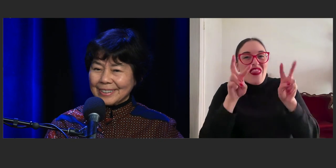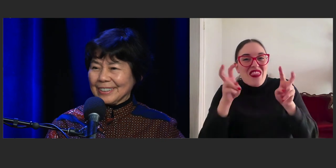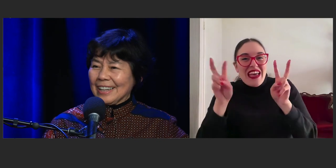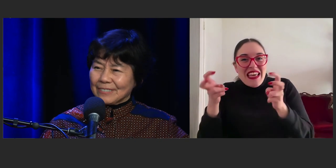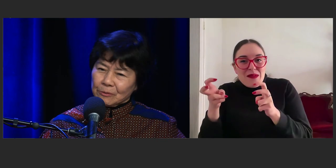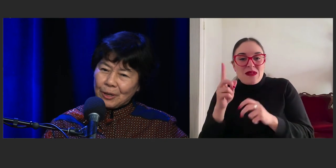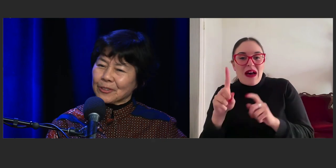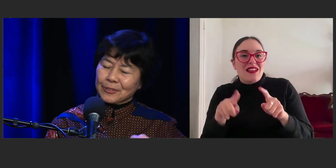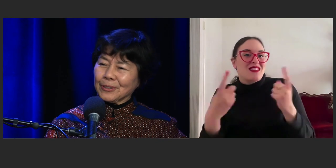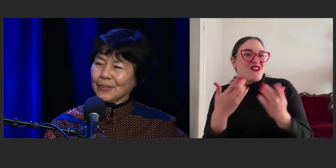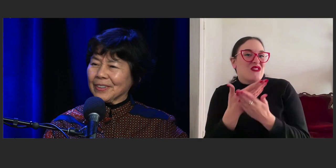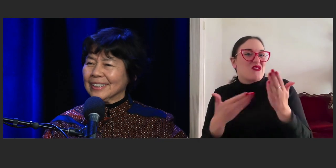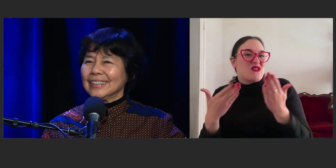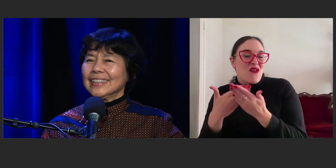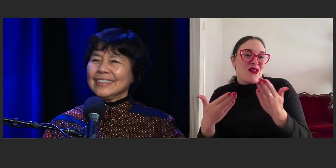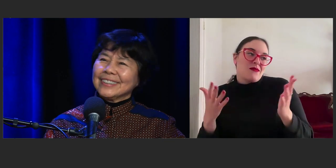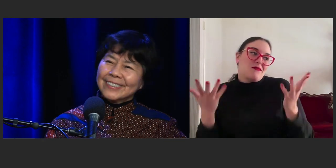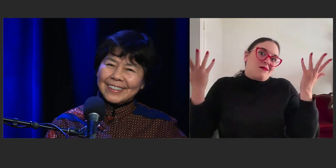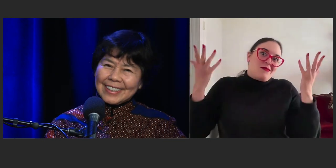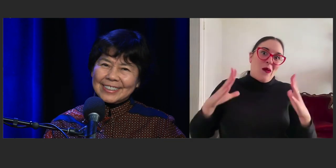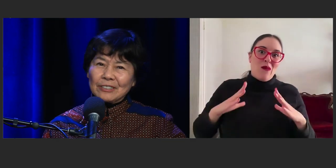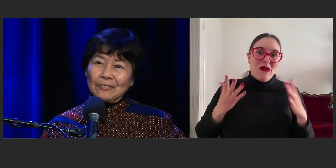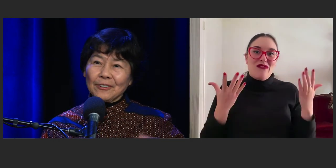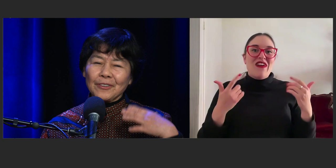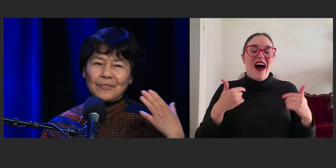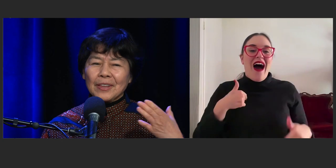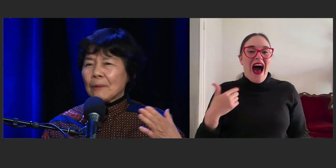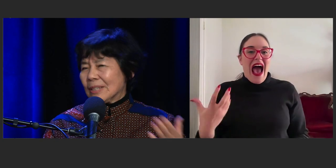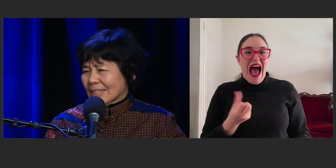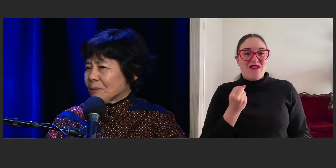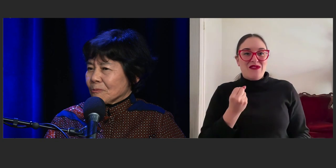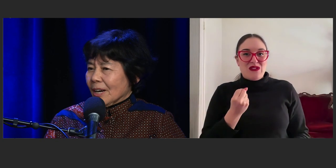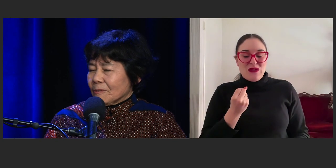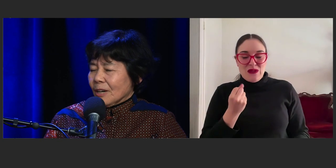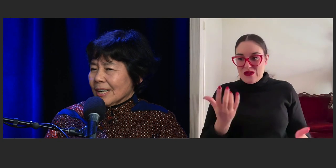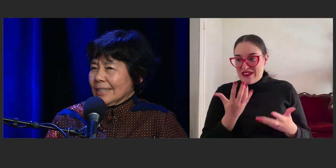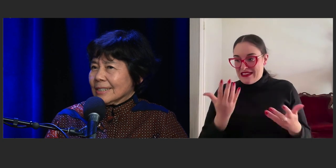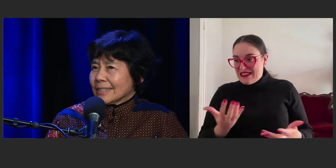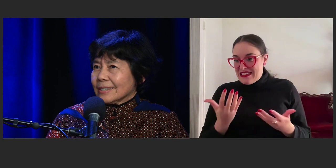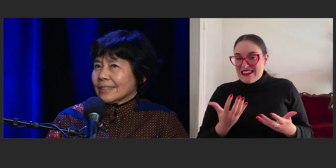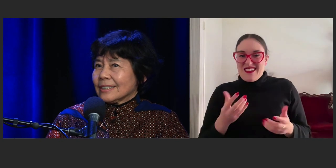'cause I have to work through all that sort of, I mean, that's what write writing is, isn't it?